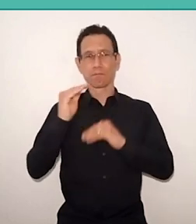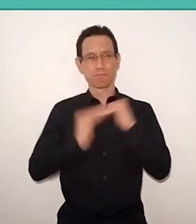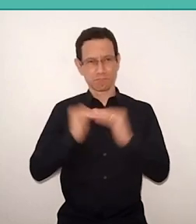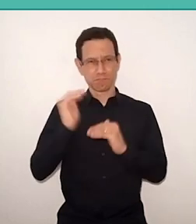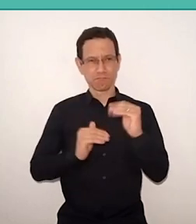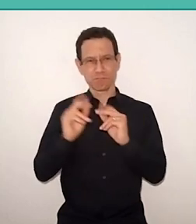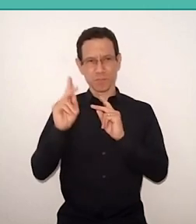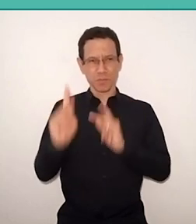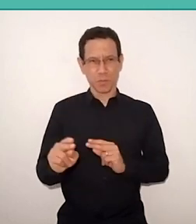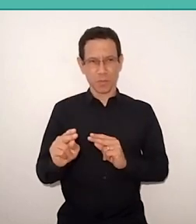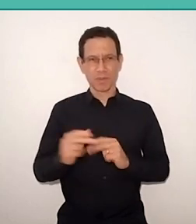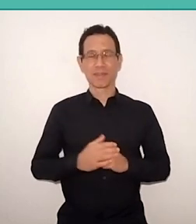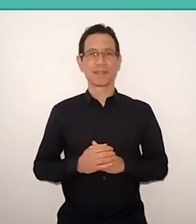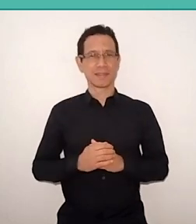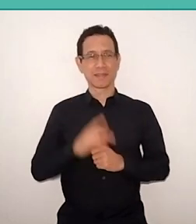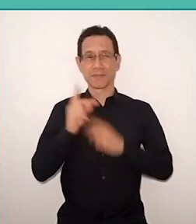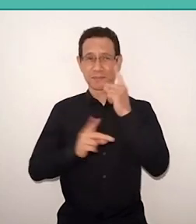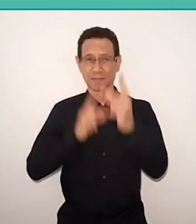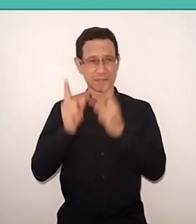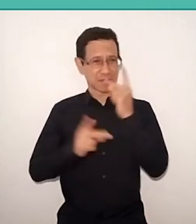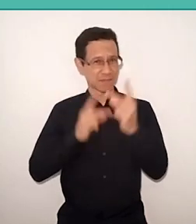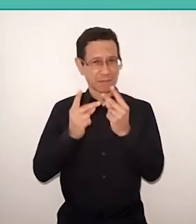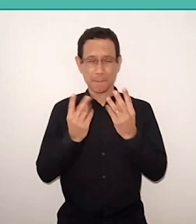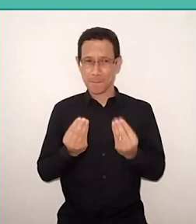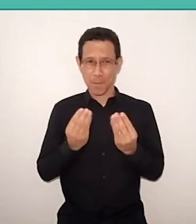We talk a lot, more than we act, oftentimes.